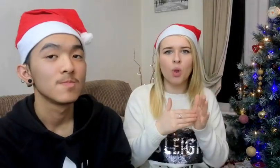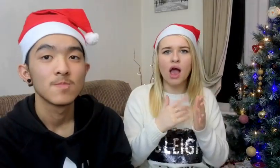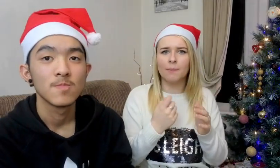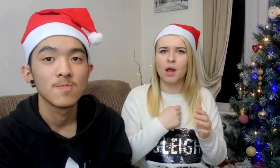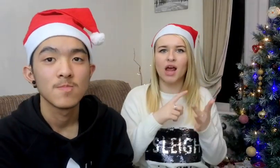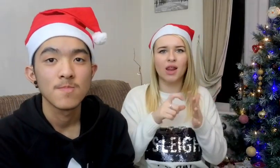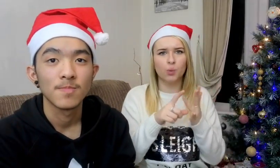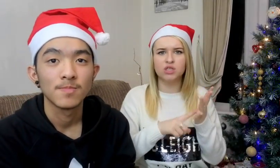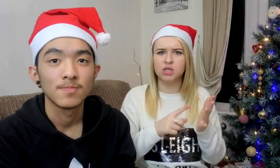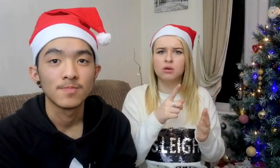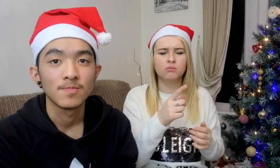Zoella is my idol